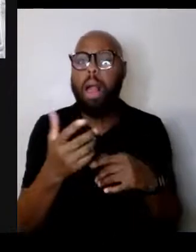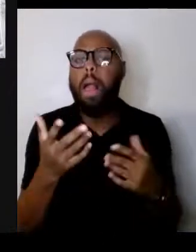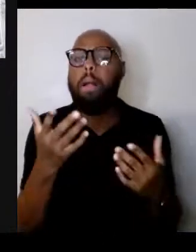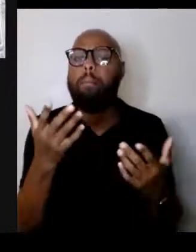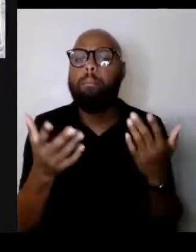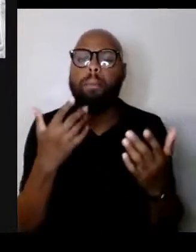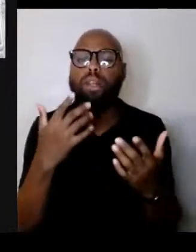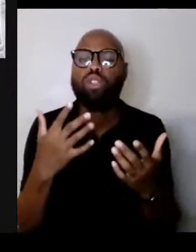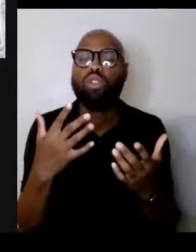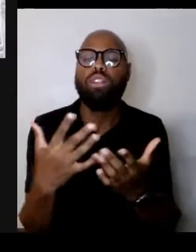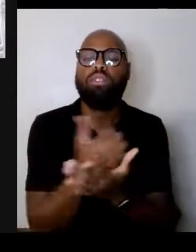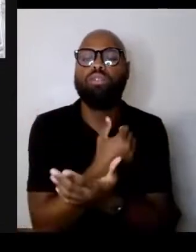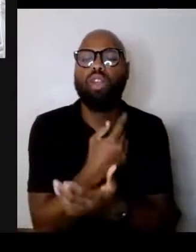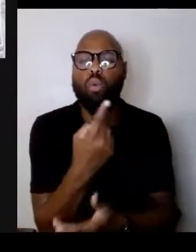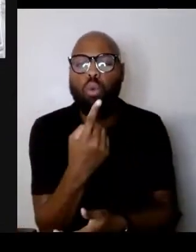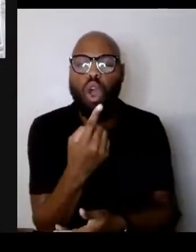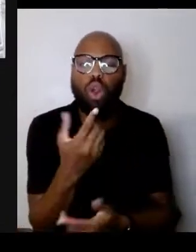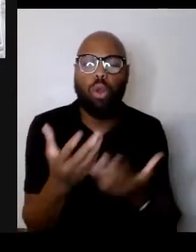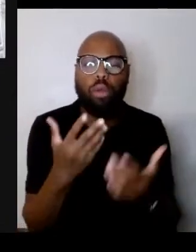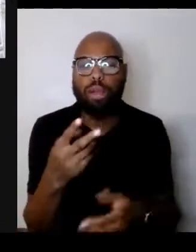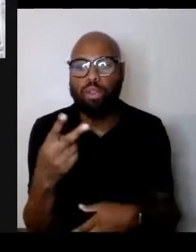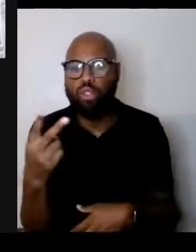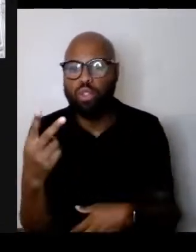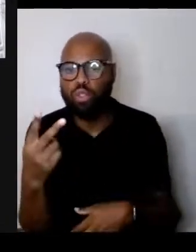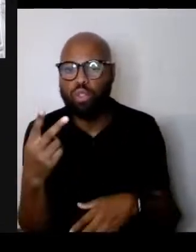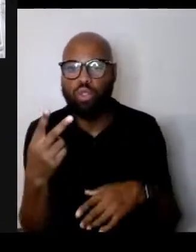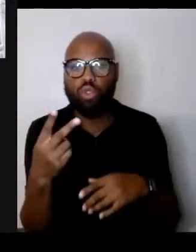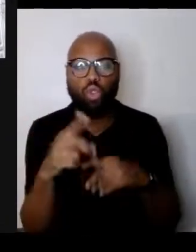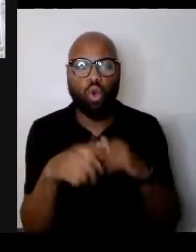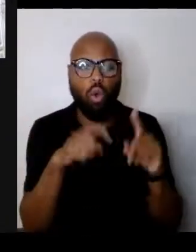from a bunch that our viewers have shared with us.